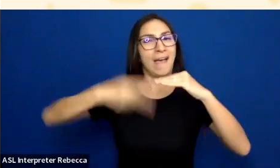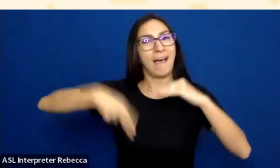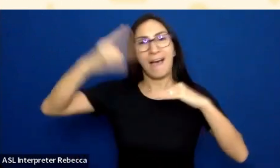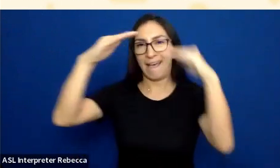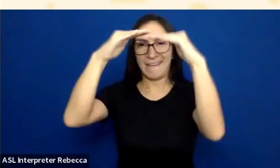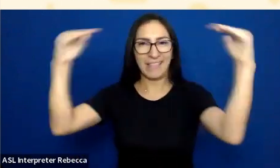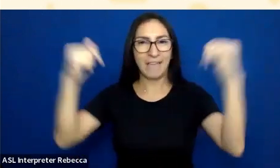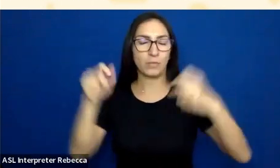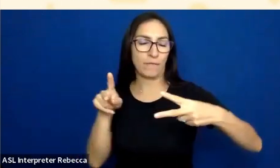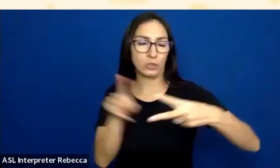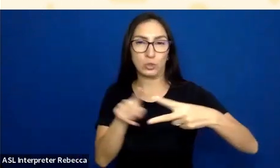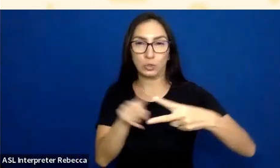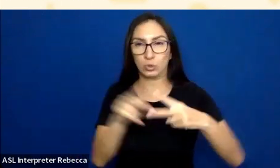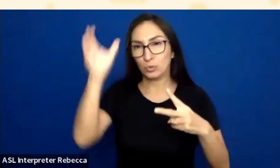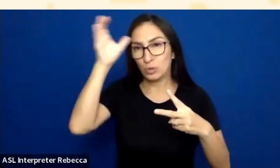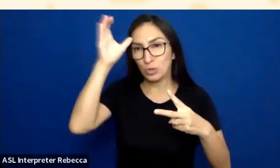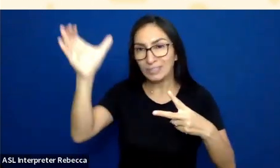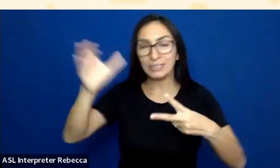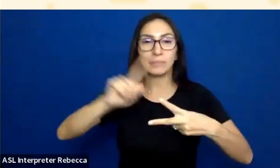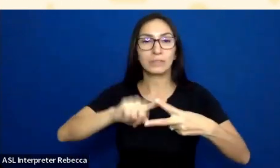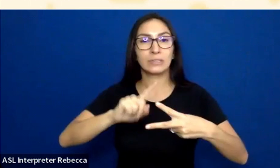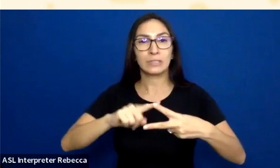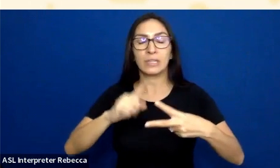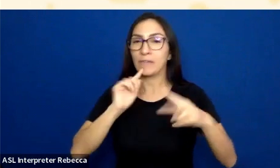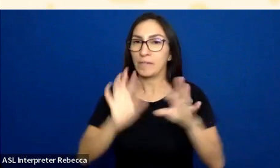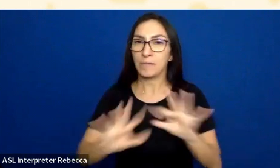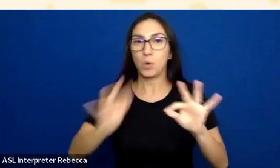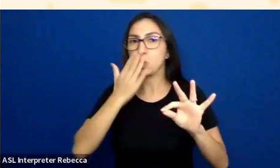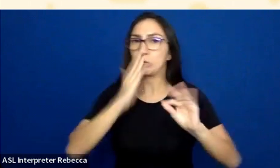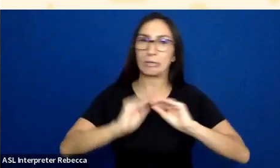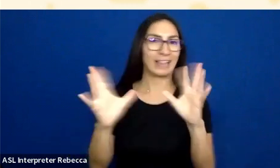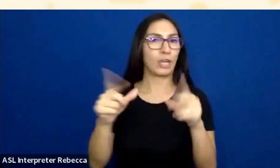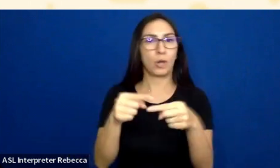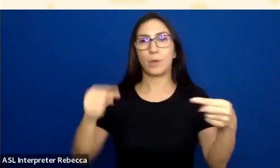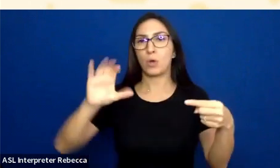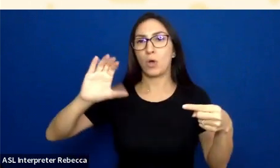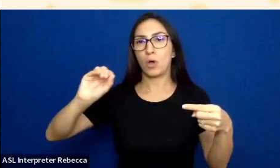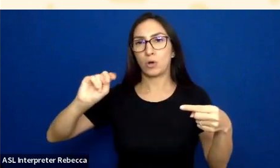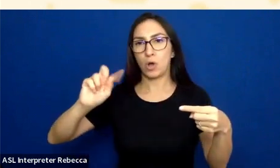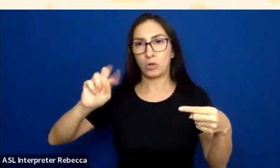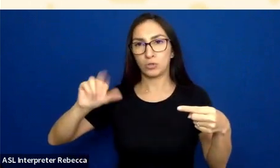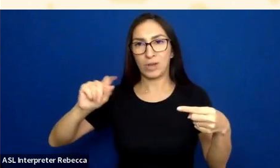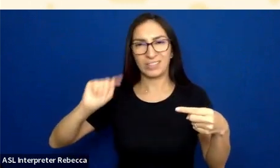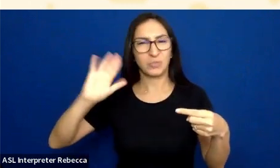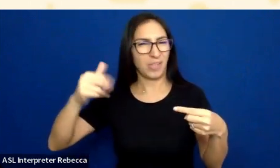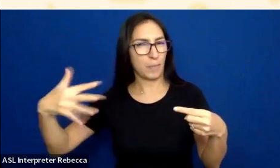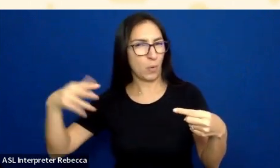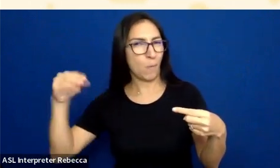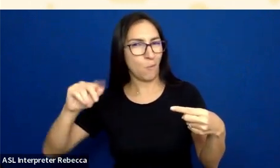I am going to talk about just making sure you've got good contrast in the things that you create; I will talk more about what I mean by that. And not relying on color.